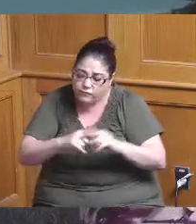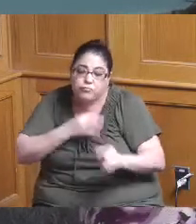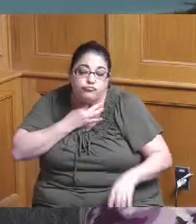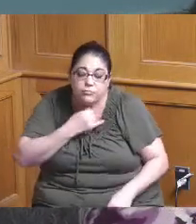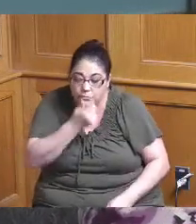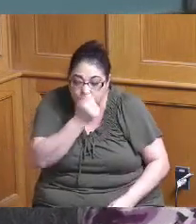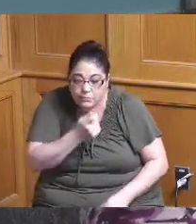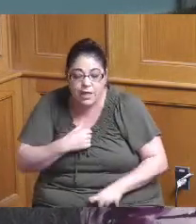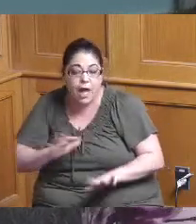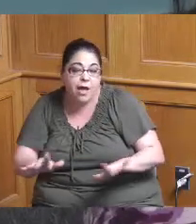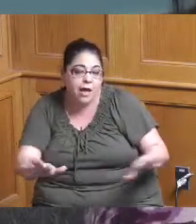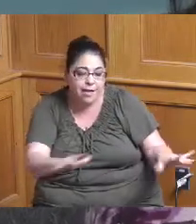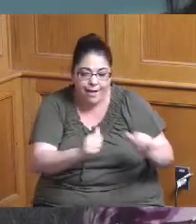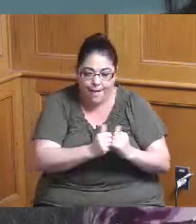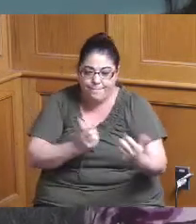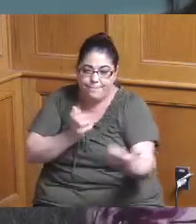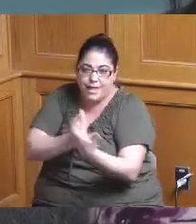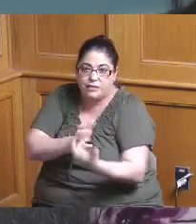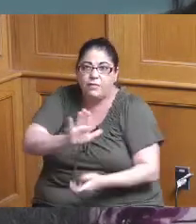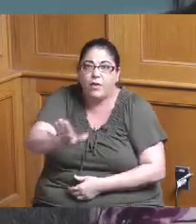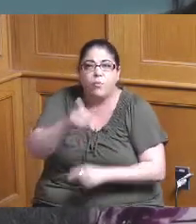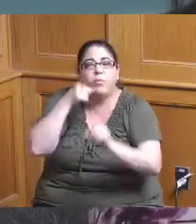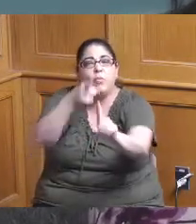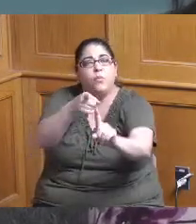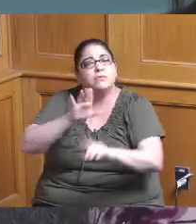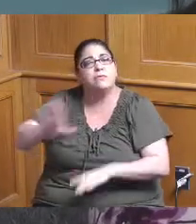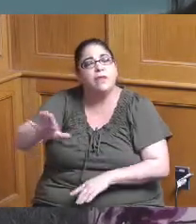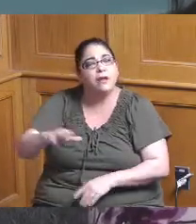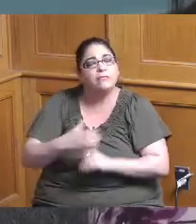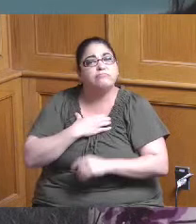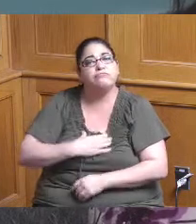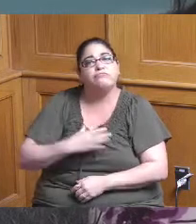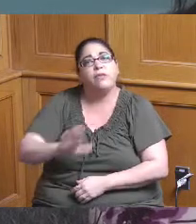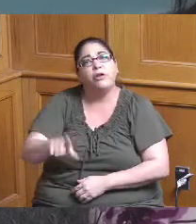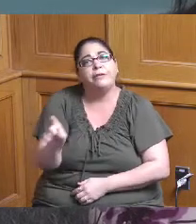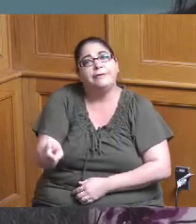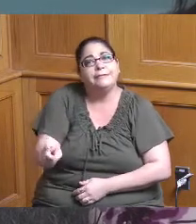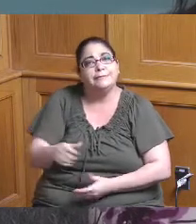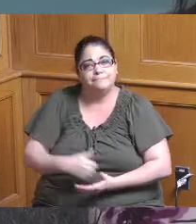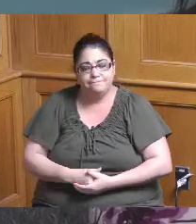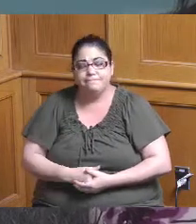how it might match their career set or things that they would want to be and I just think